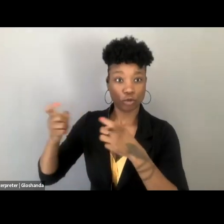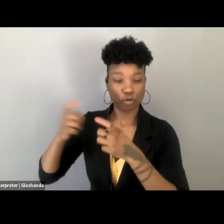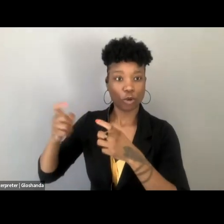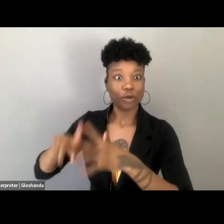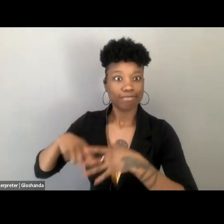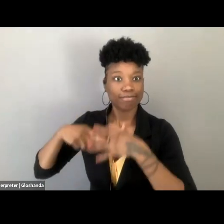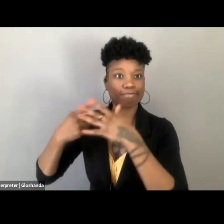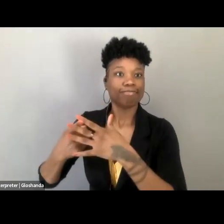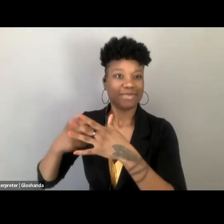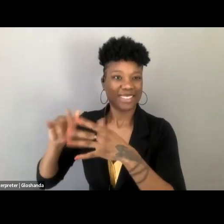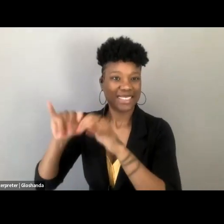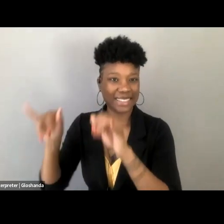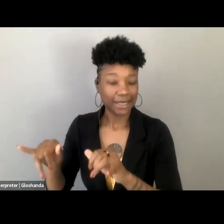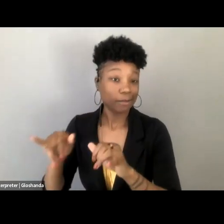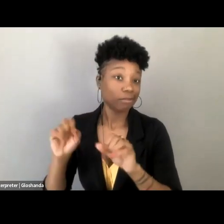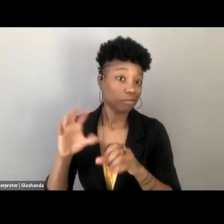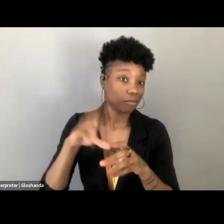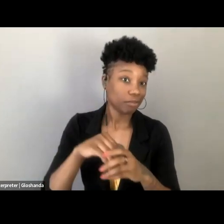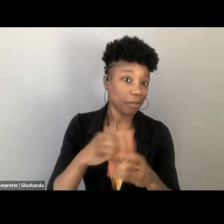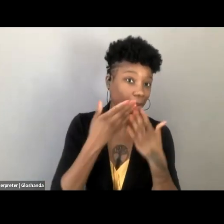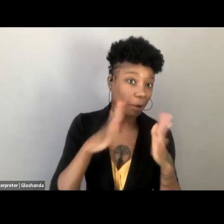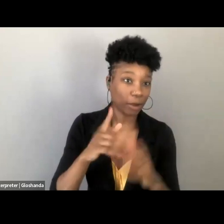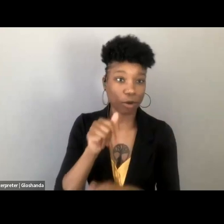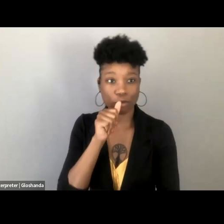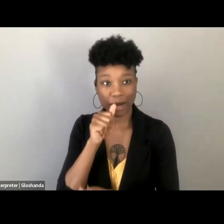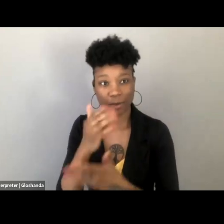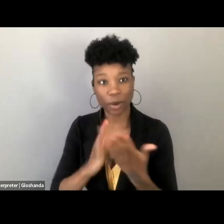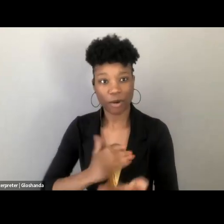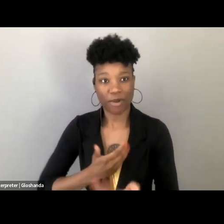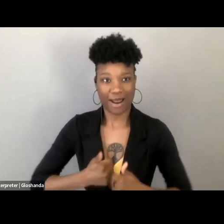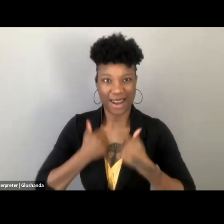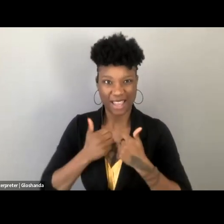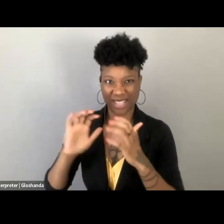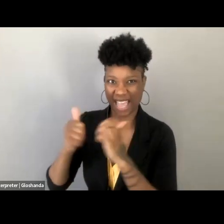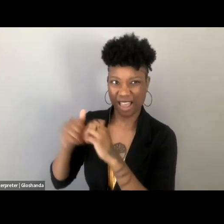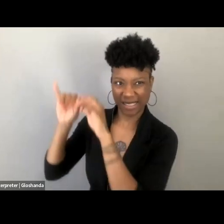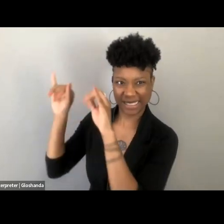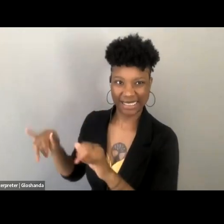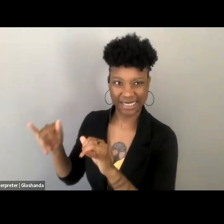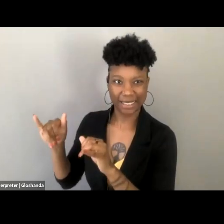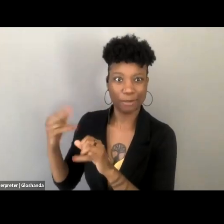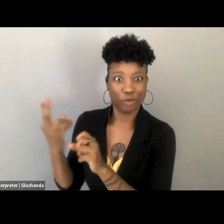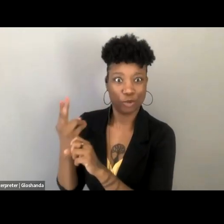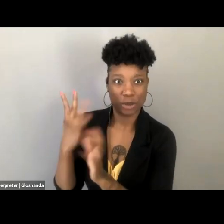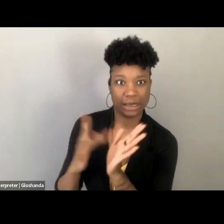parts of our lives, being claimed by the state, as something they have a vested interest in, but not something that's political,